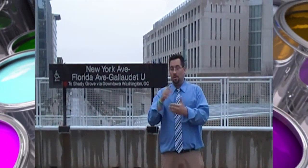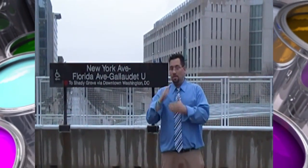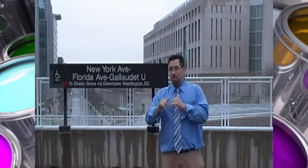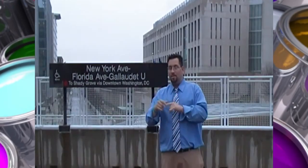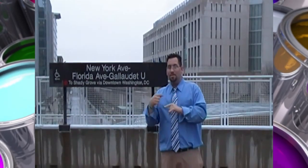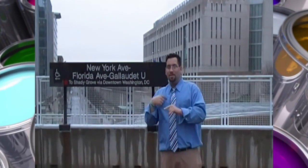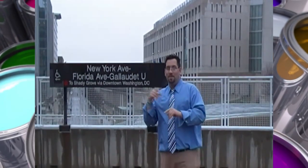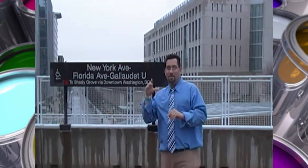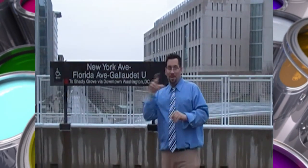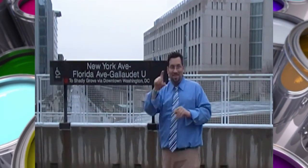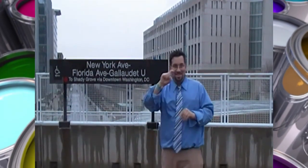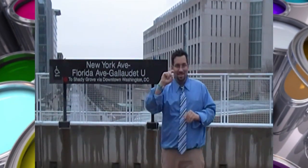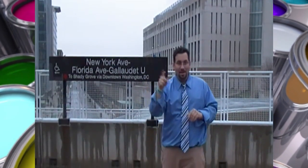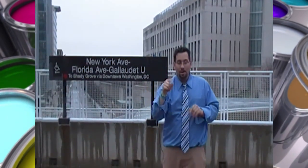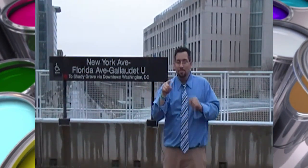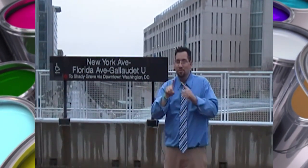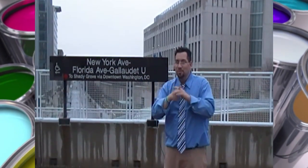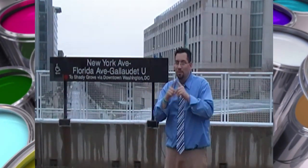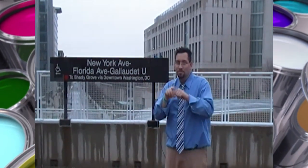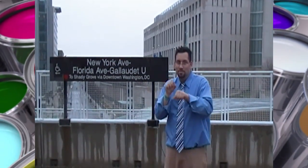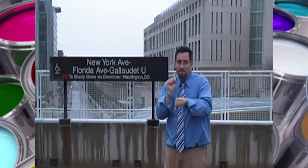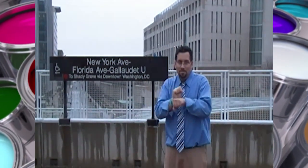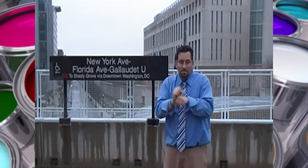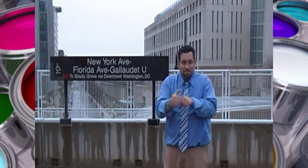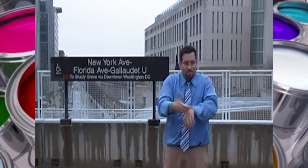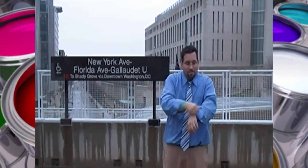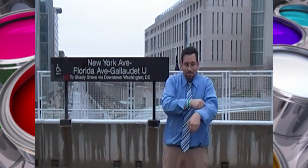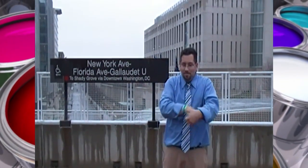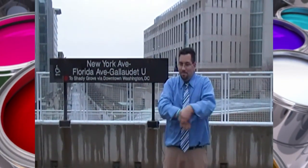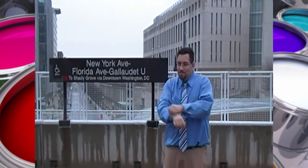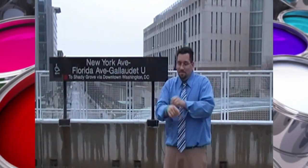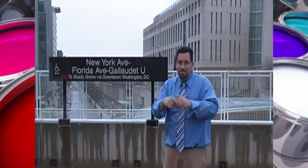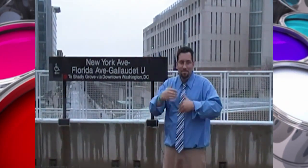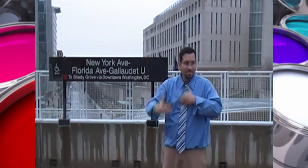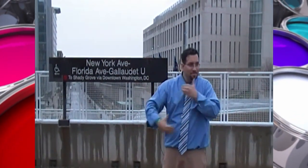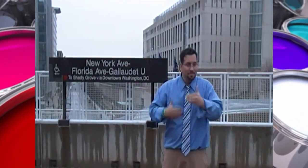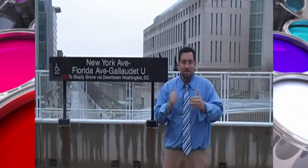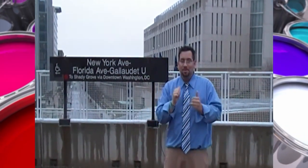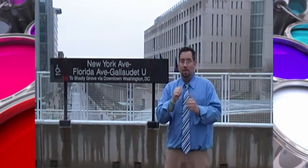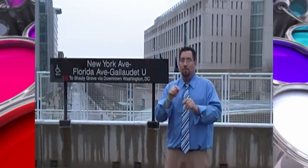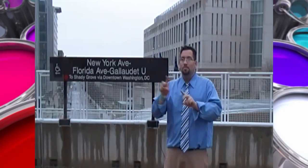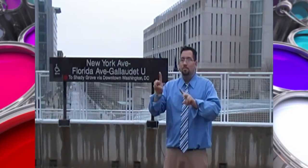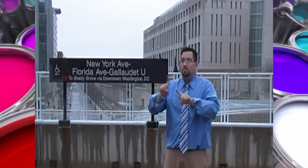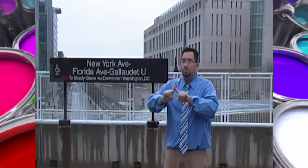my bachelor's degree. As soon as I'm completed with that I'm heading straight back to Texas,